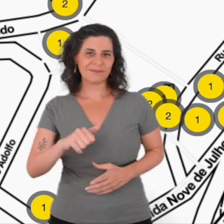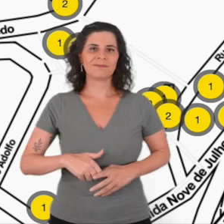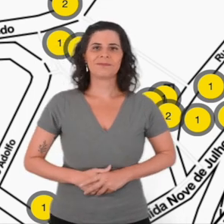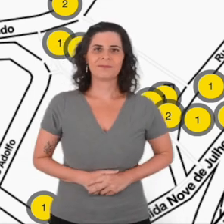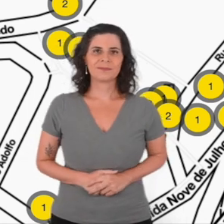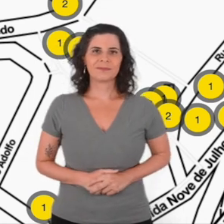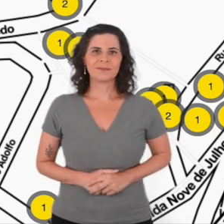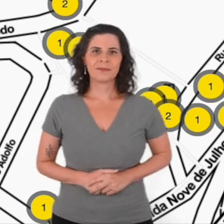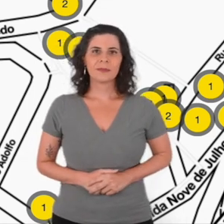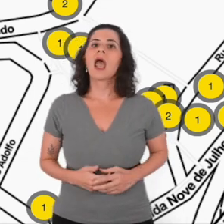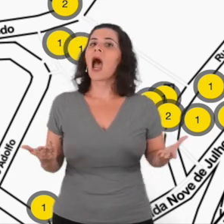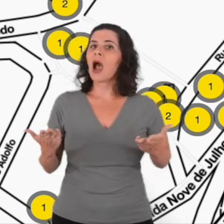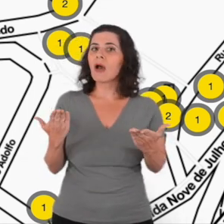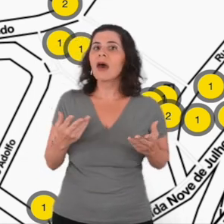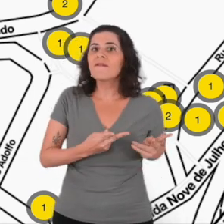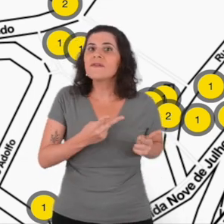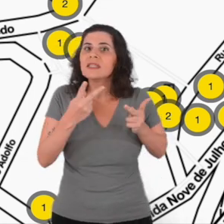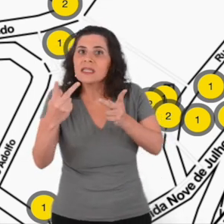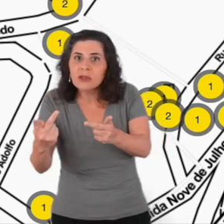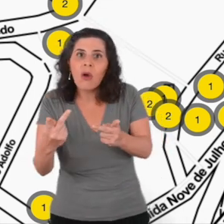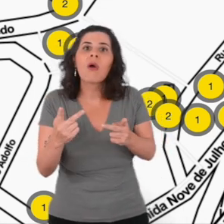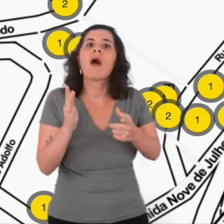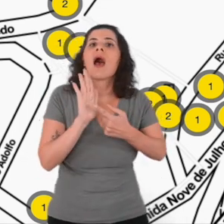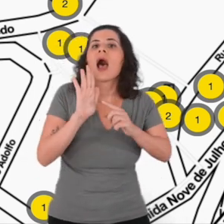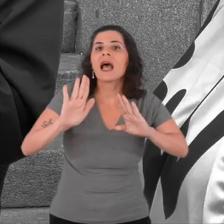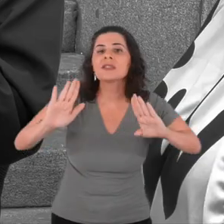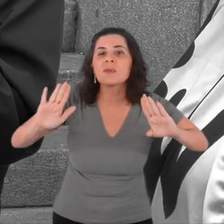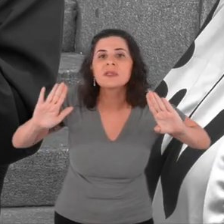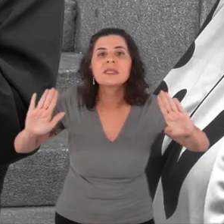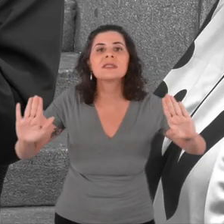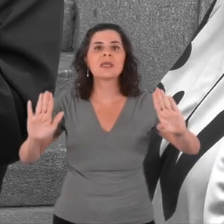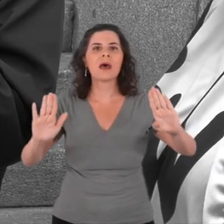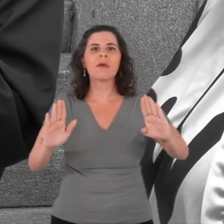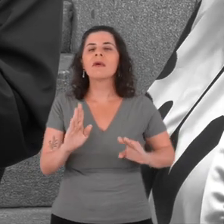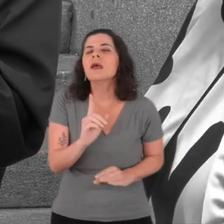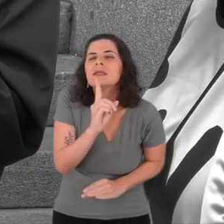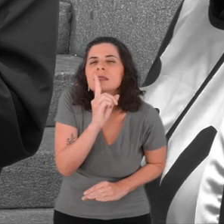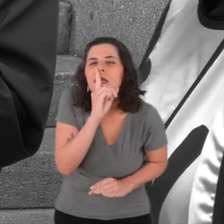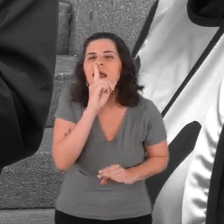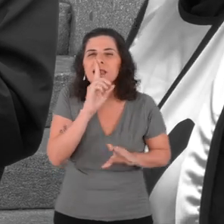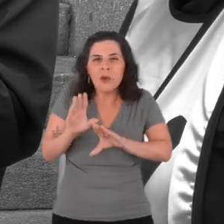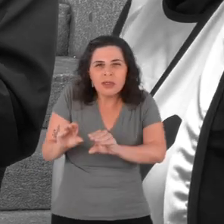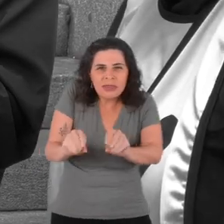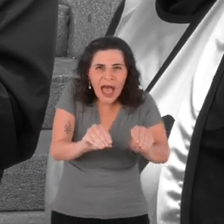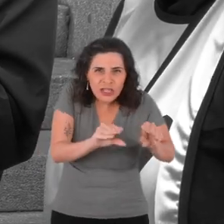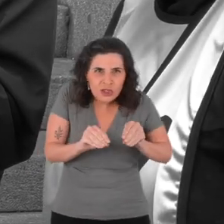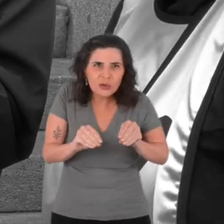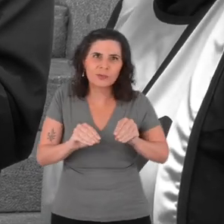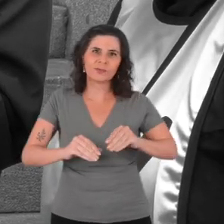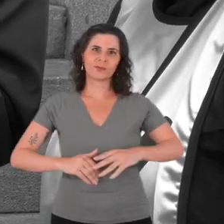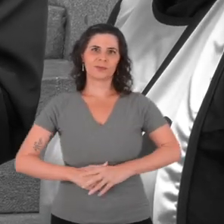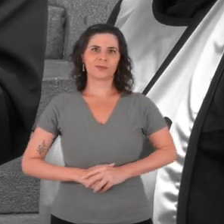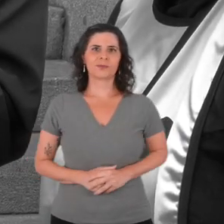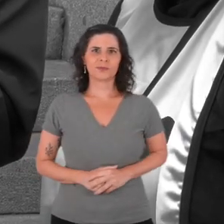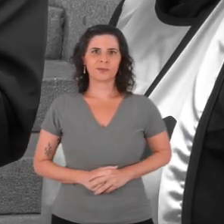We have just visited the exhibition "Tactile Silence"